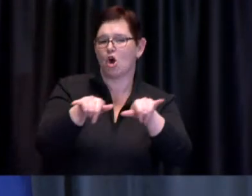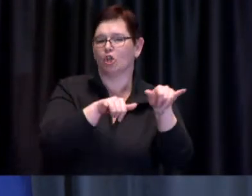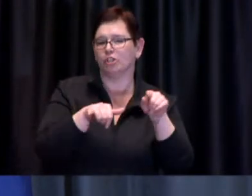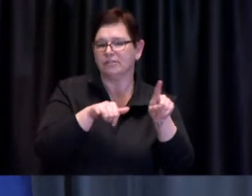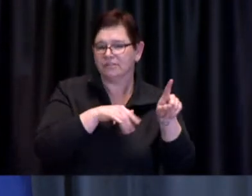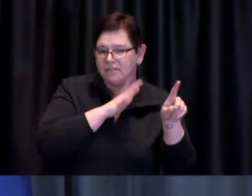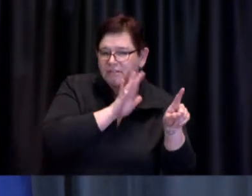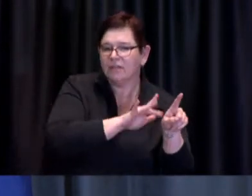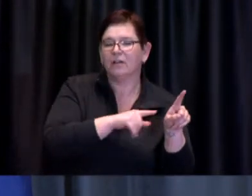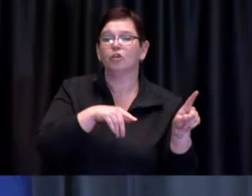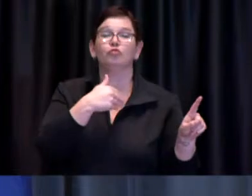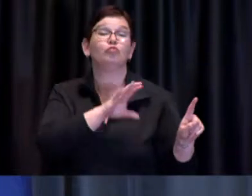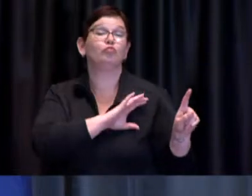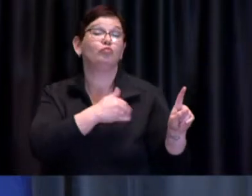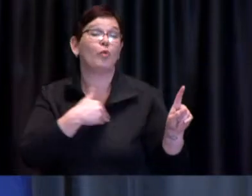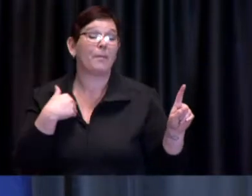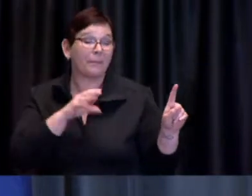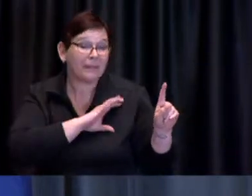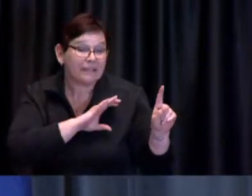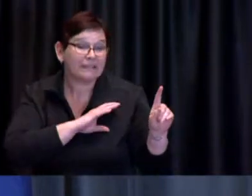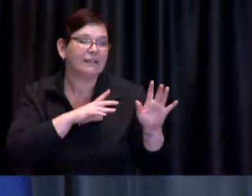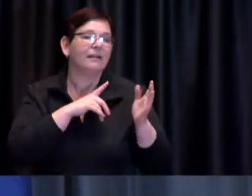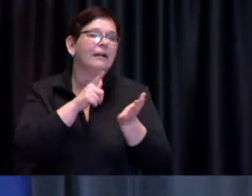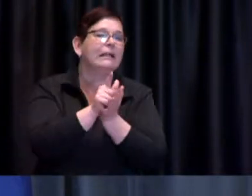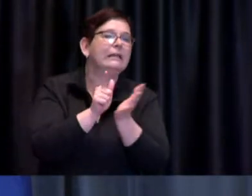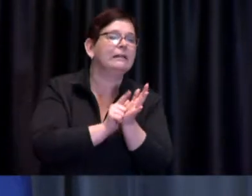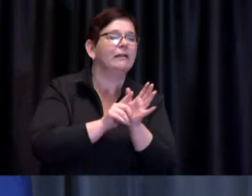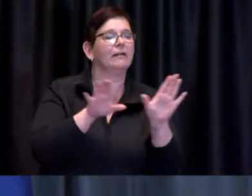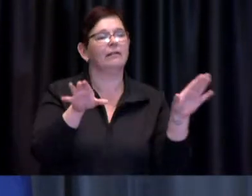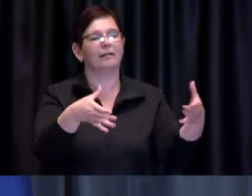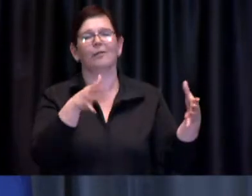Legal branch to understand exactly what is going there so thank you for making us aware of that.